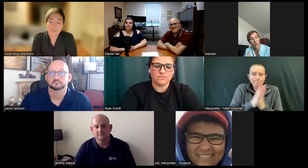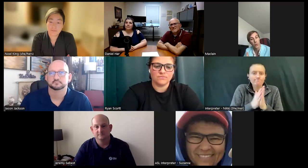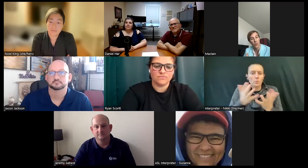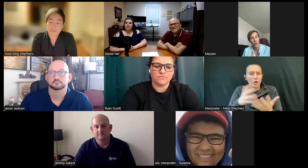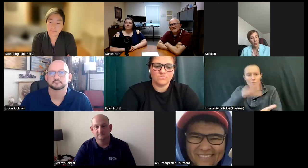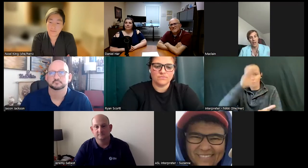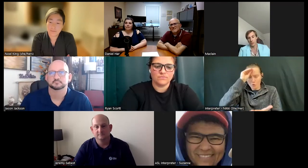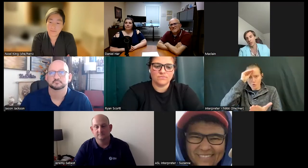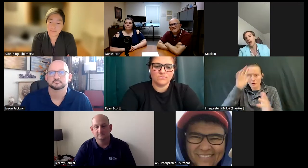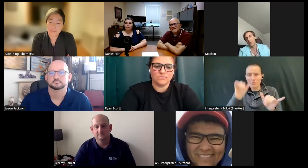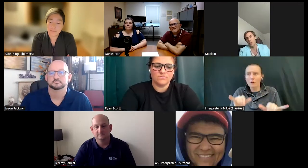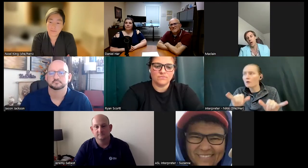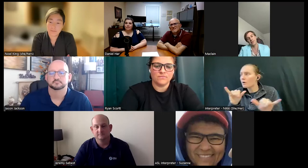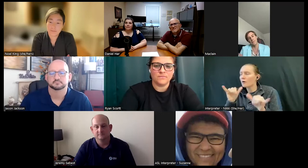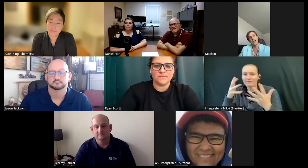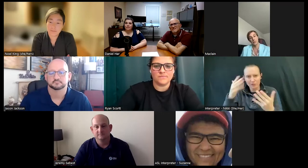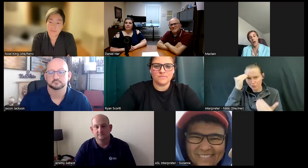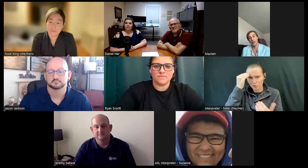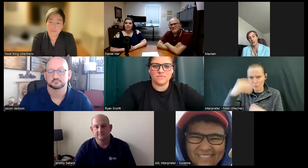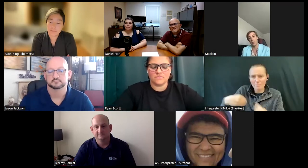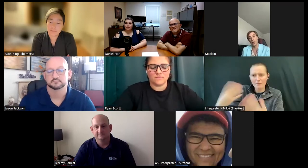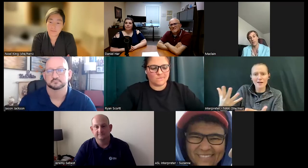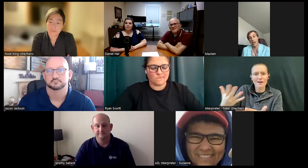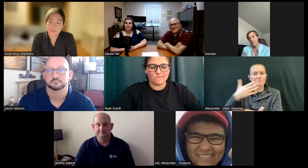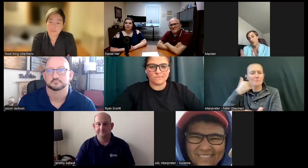knew what I was putting out there was the best product and there wasn't a